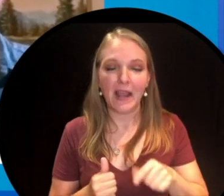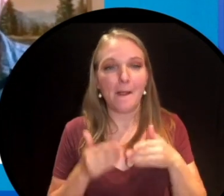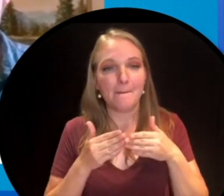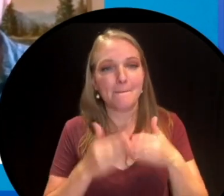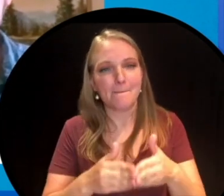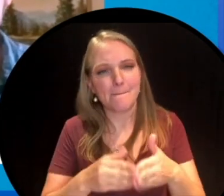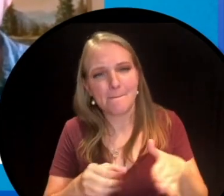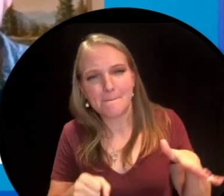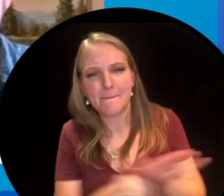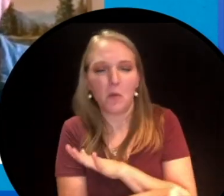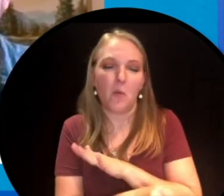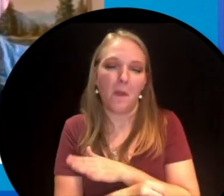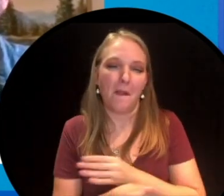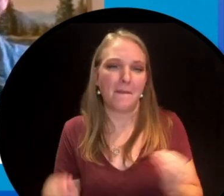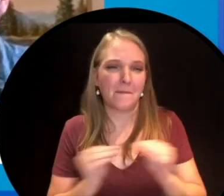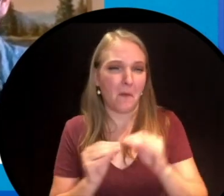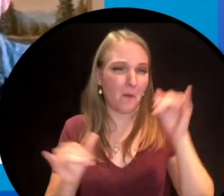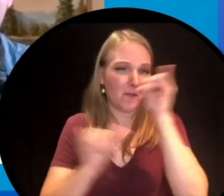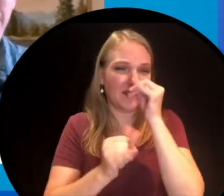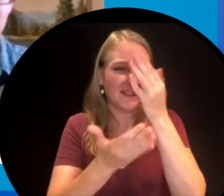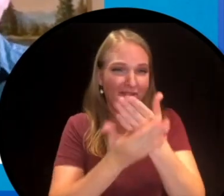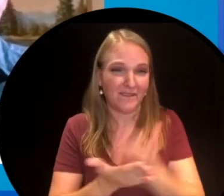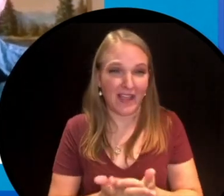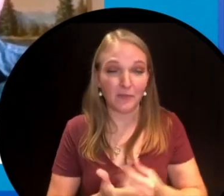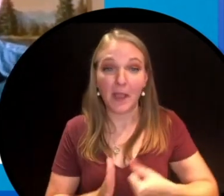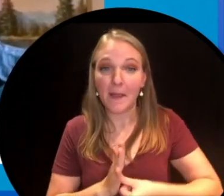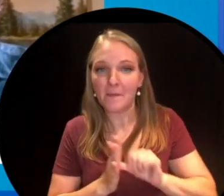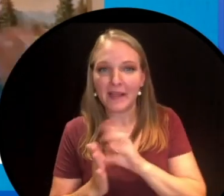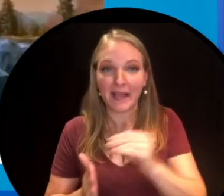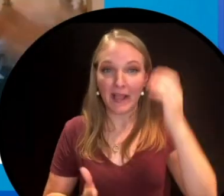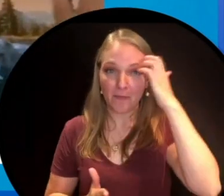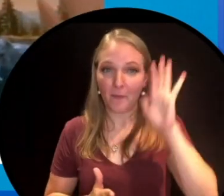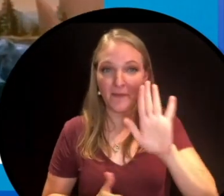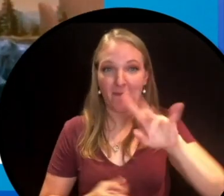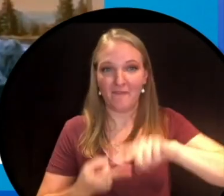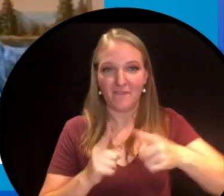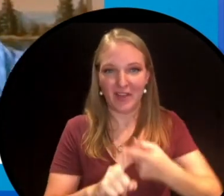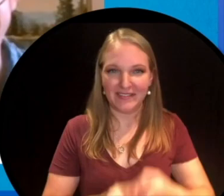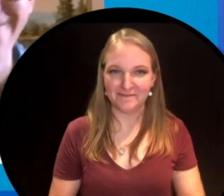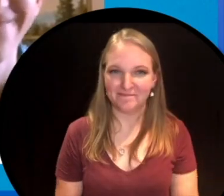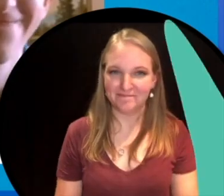Loads more ridiculous facts to impress and annoy your friends. See you next time. Bye for now.